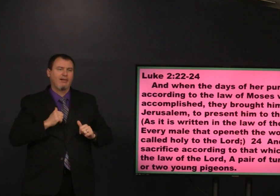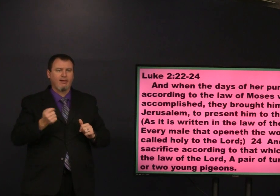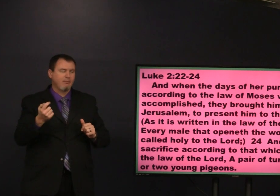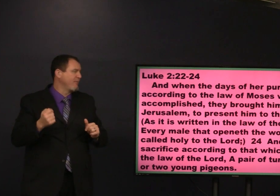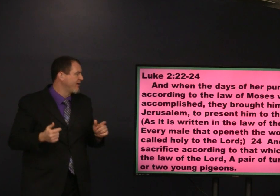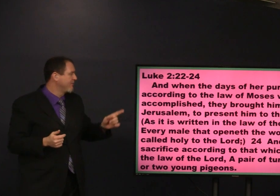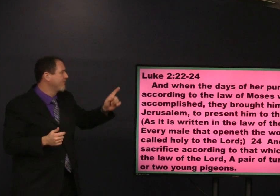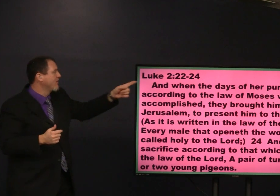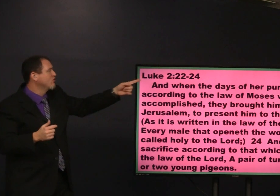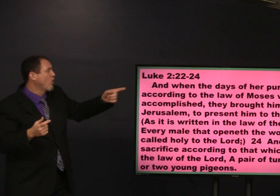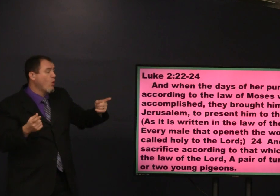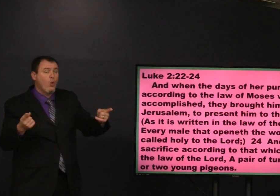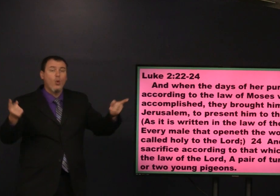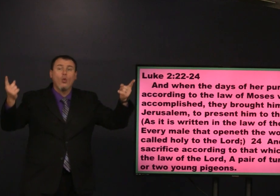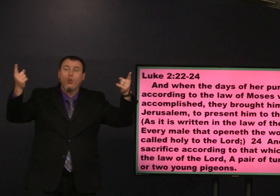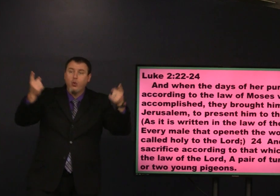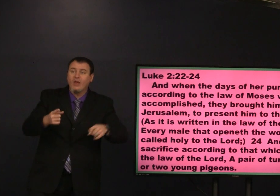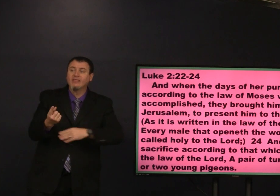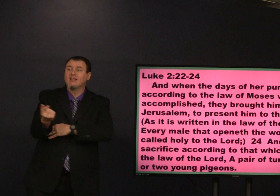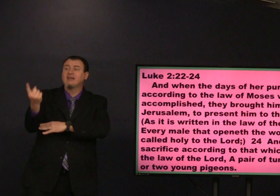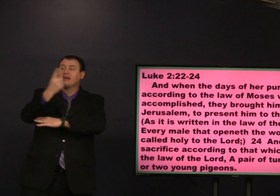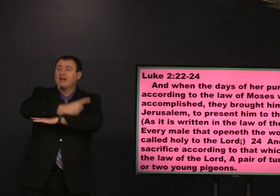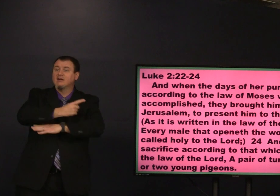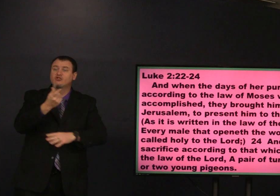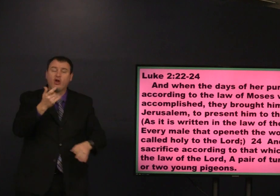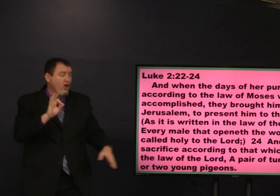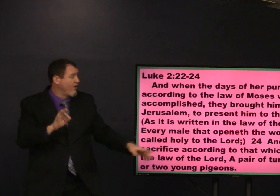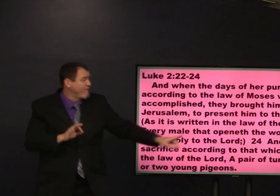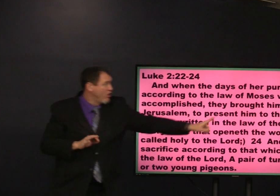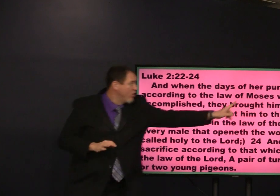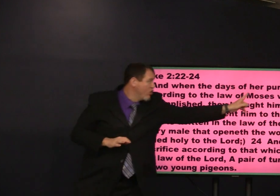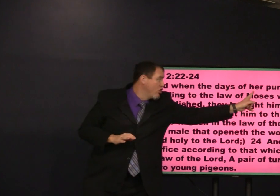we're going to go through it uh all at once and then we'll go back and hit some of the highlights